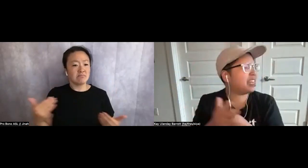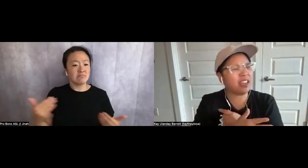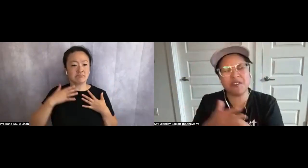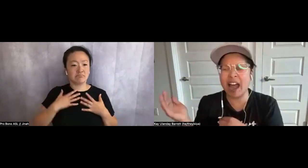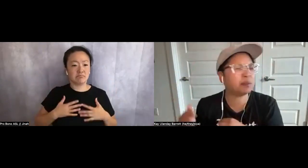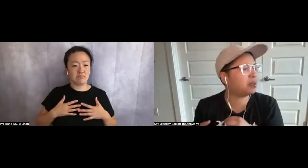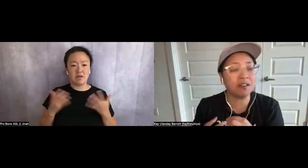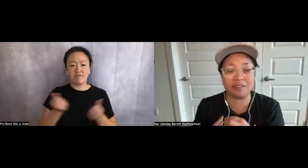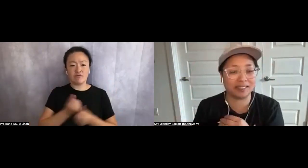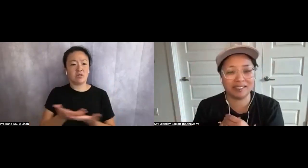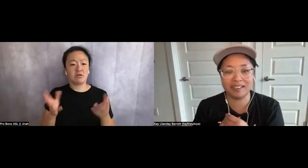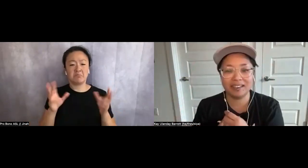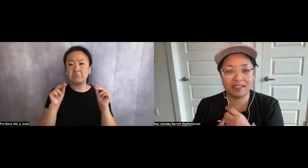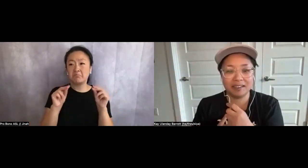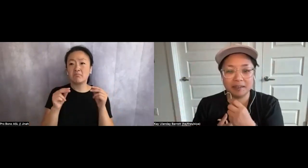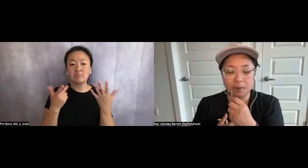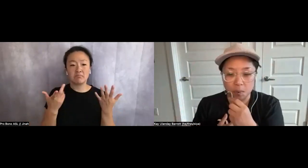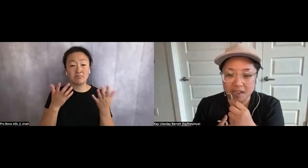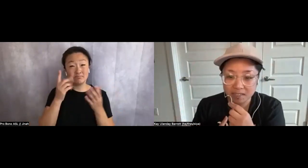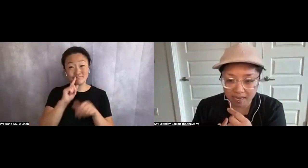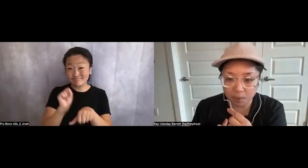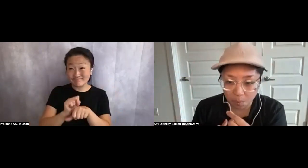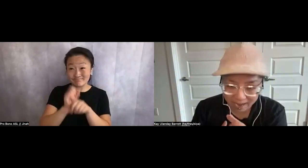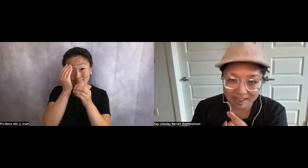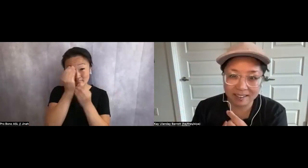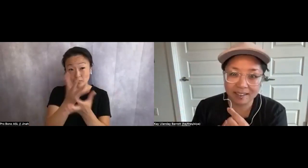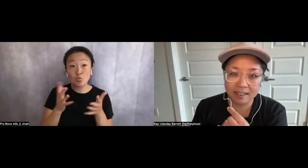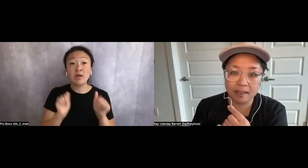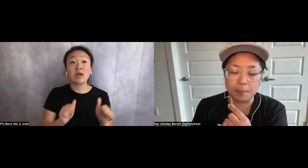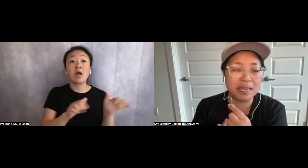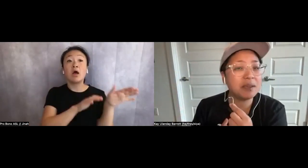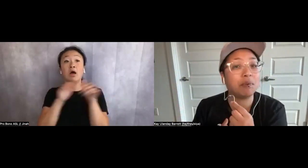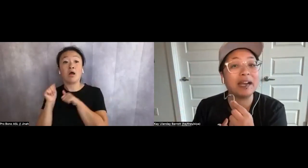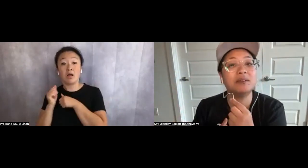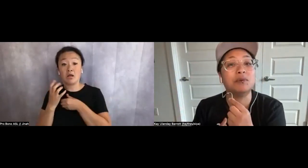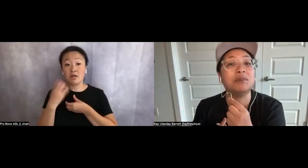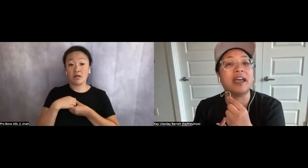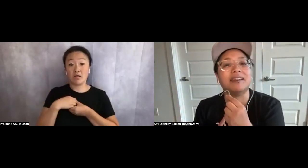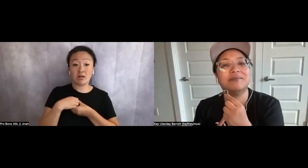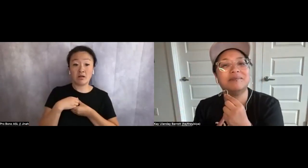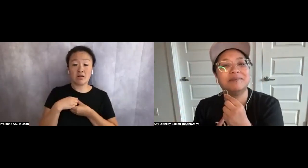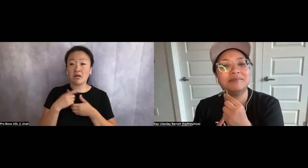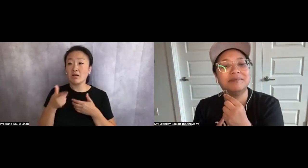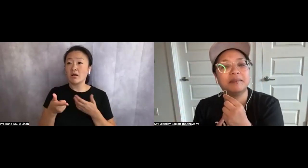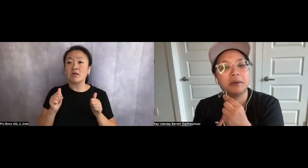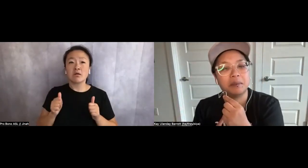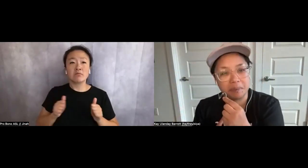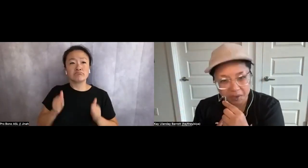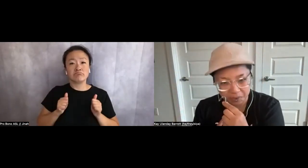in fact, beloveds, we can take it away. Be brazen bouquet. Be new.